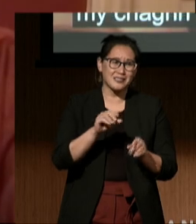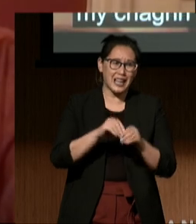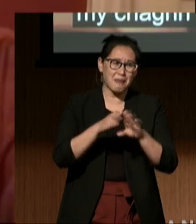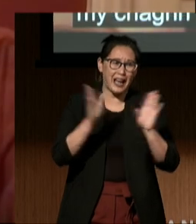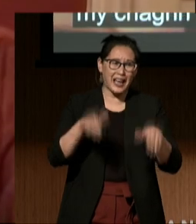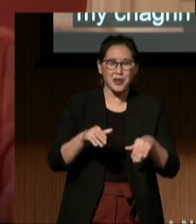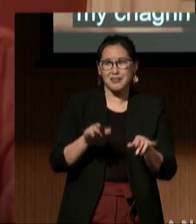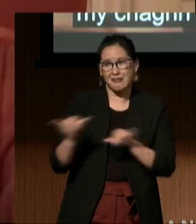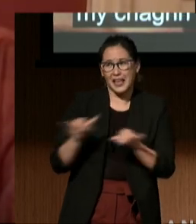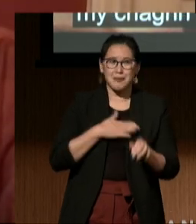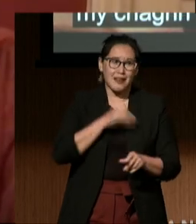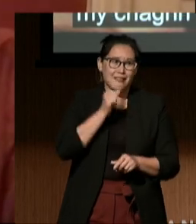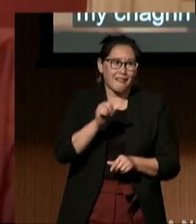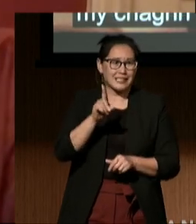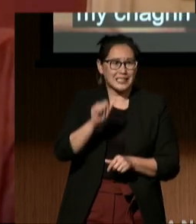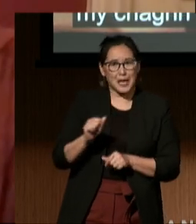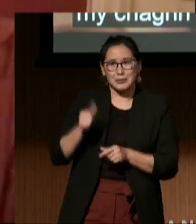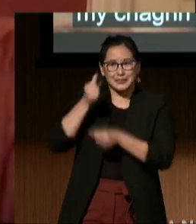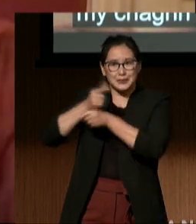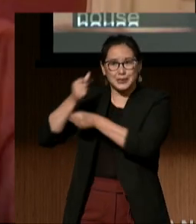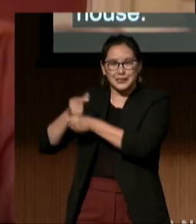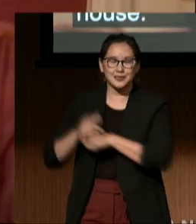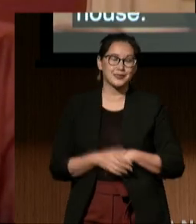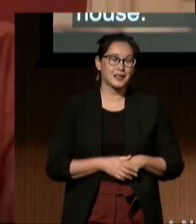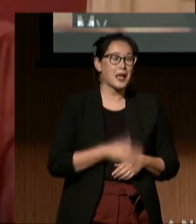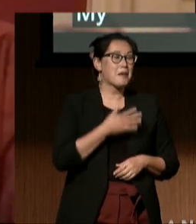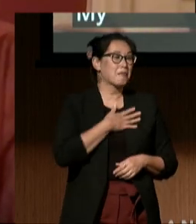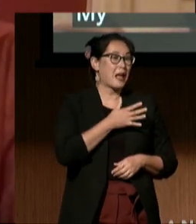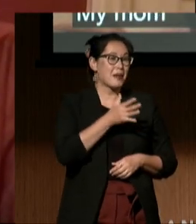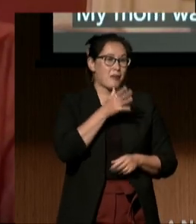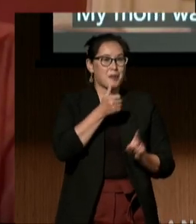My mom was an early intervention specialist